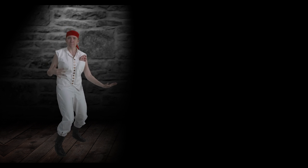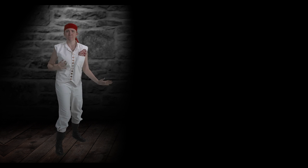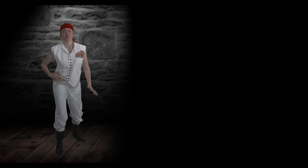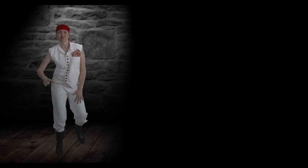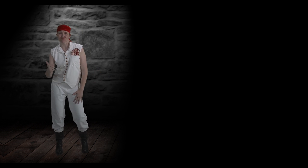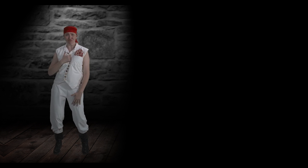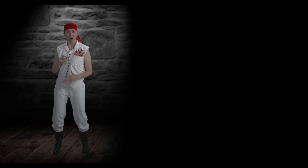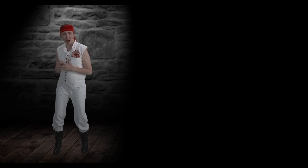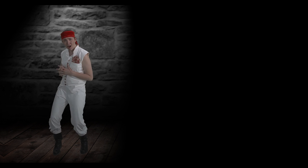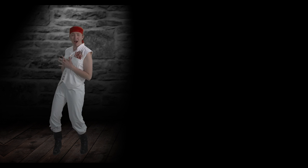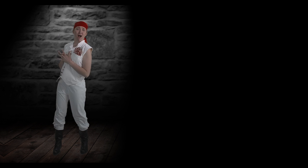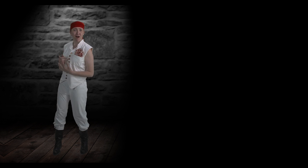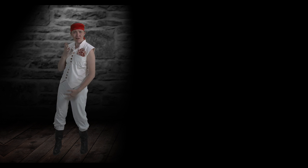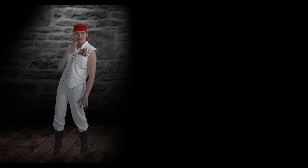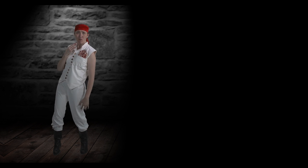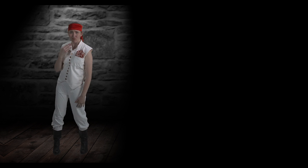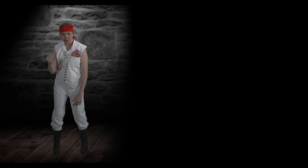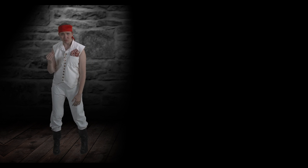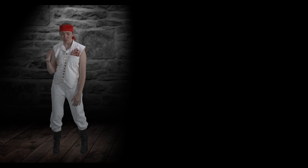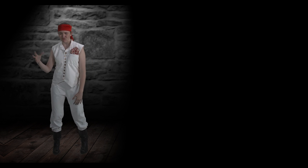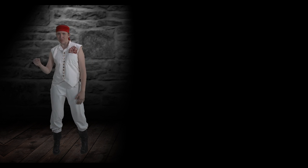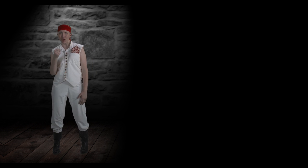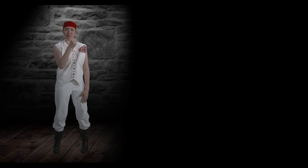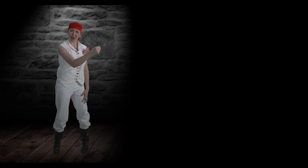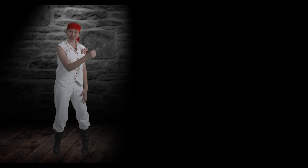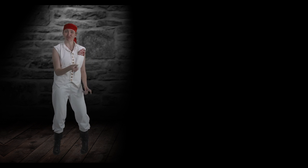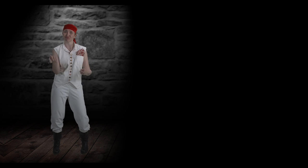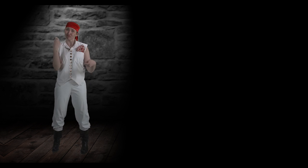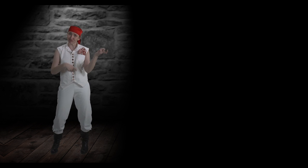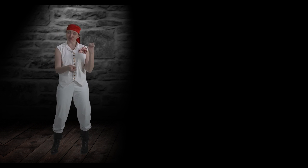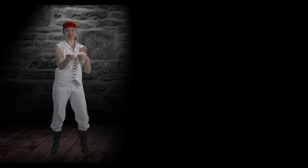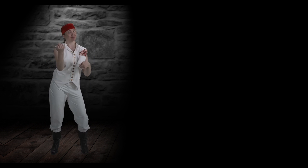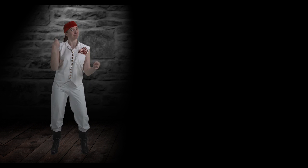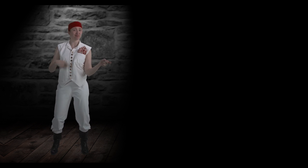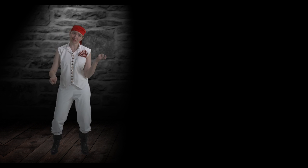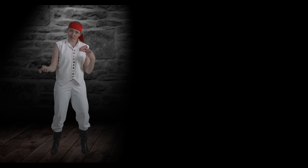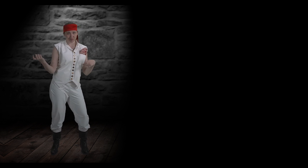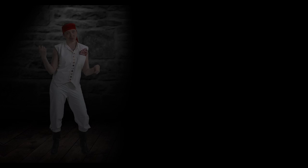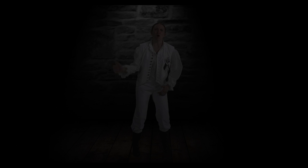By being a self-starter, by 14 they placed him in charge of a trading charter